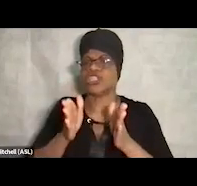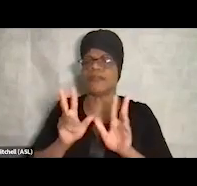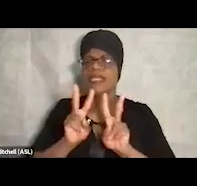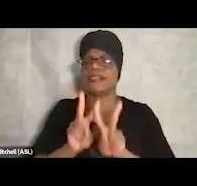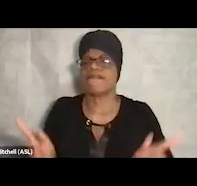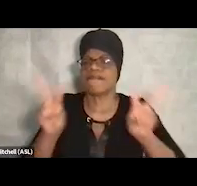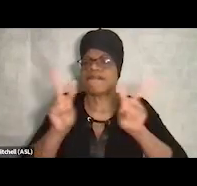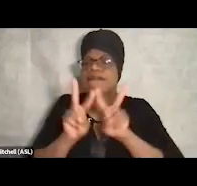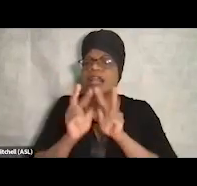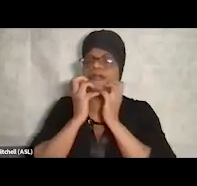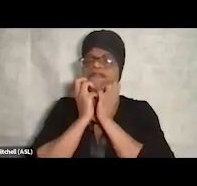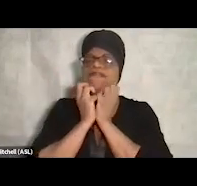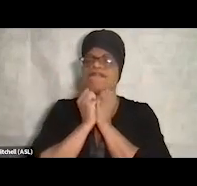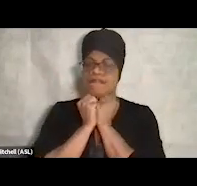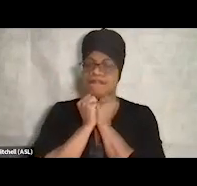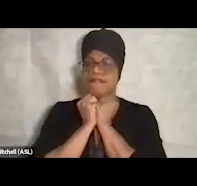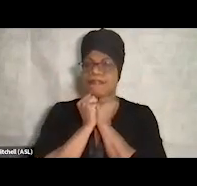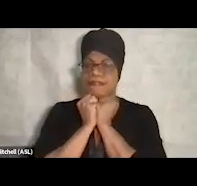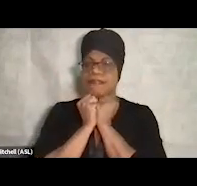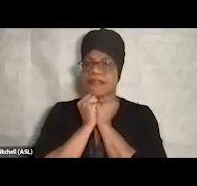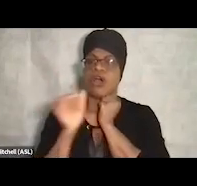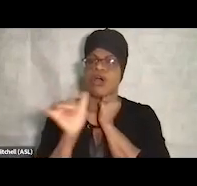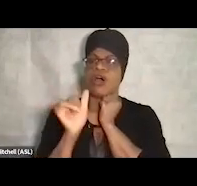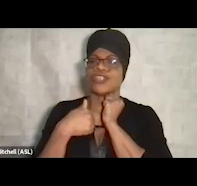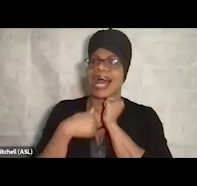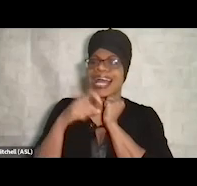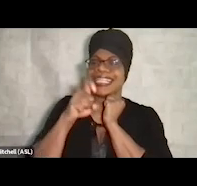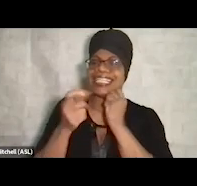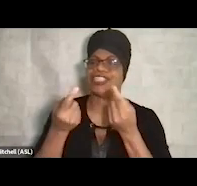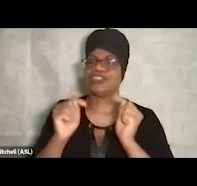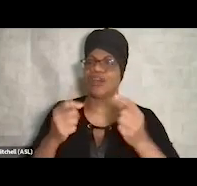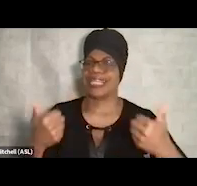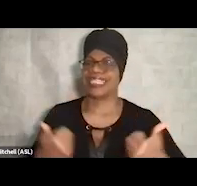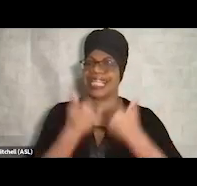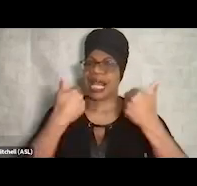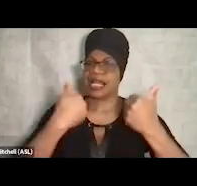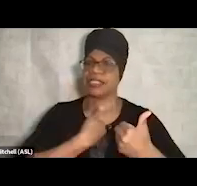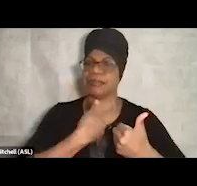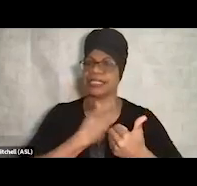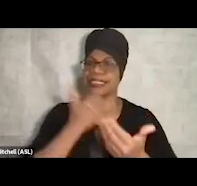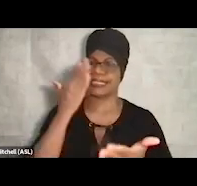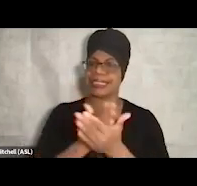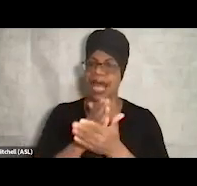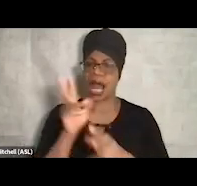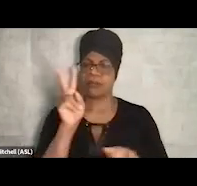and that I have to try to challenge myself to stop looking at, "Will this partnership help me?